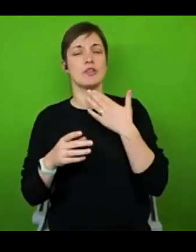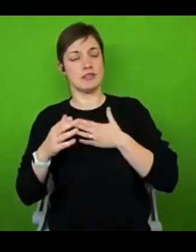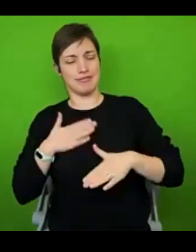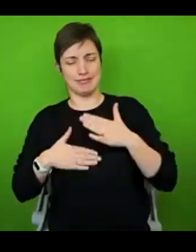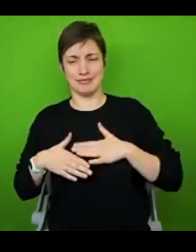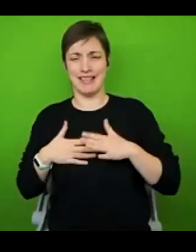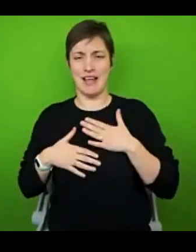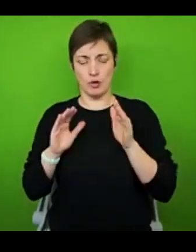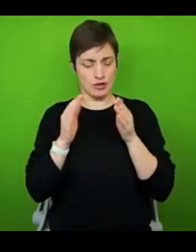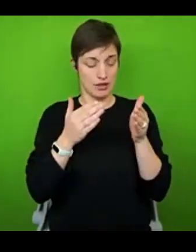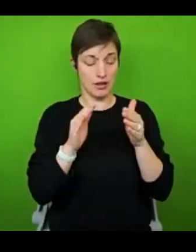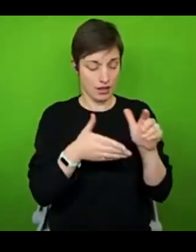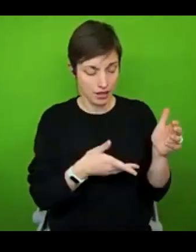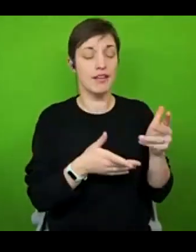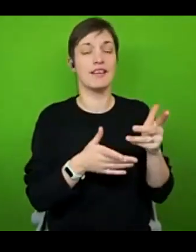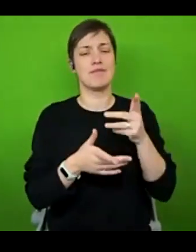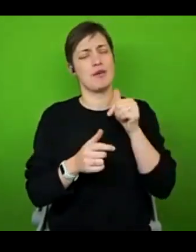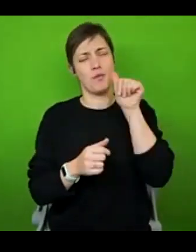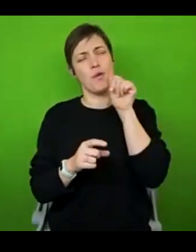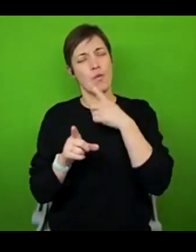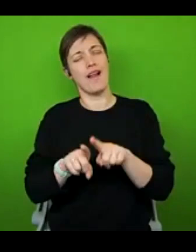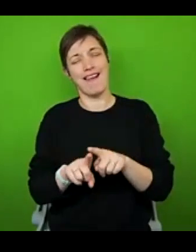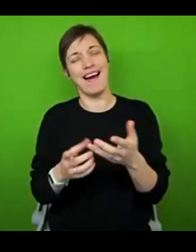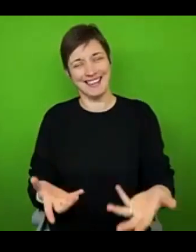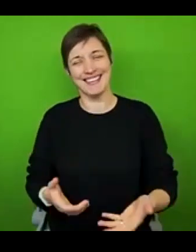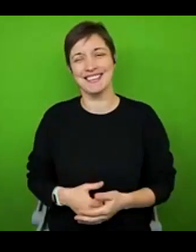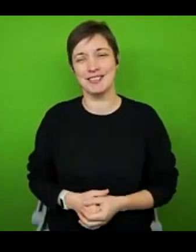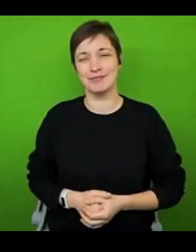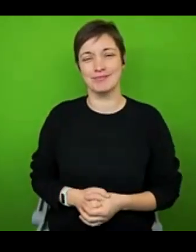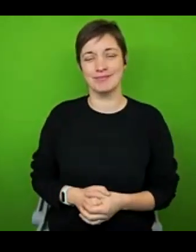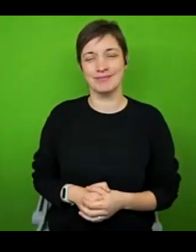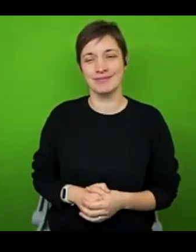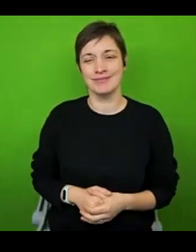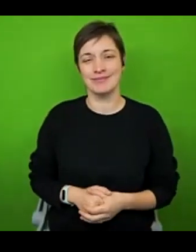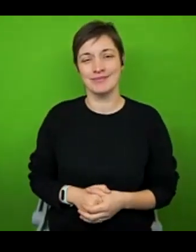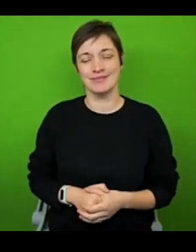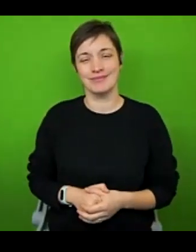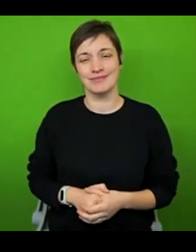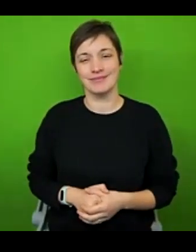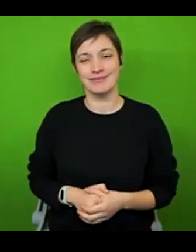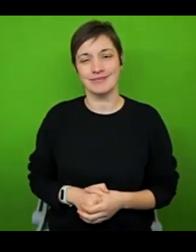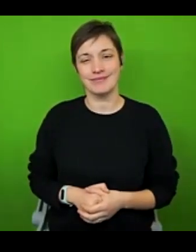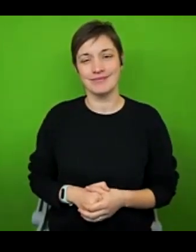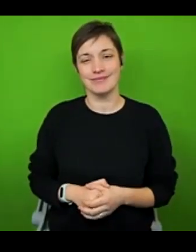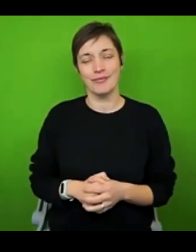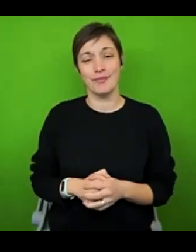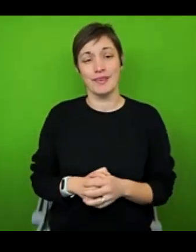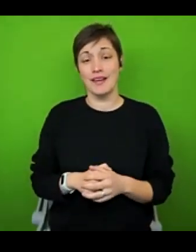concentration. I'm sure we all know what that's like. And as I said, Yes, feel free to leave any questions in the